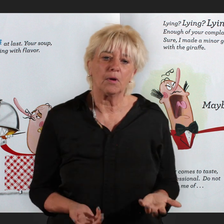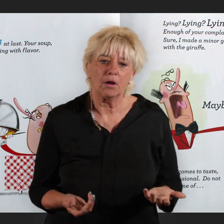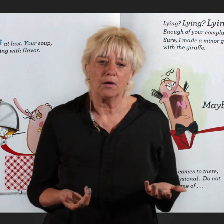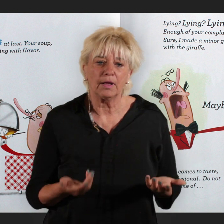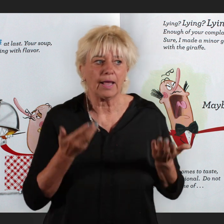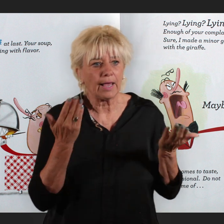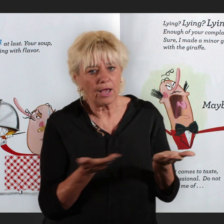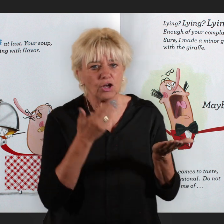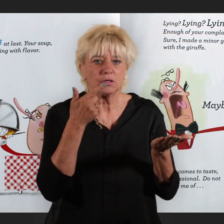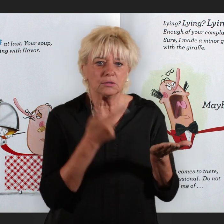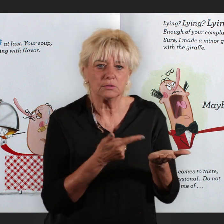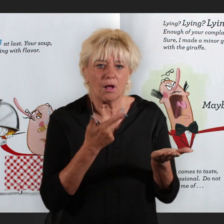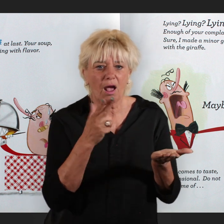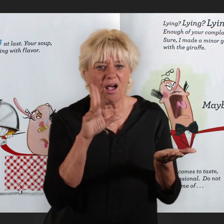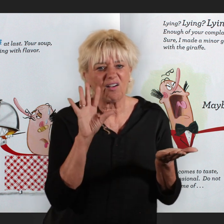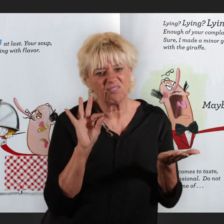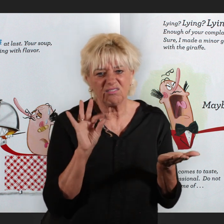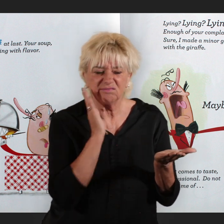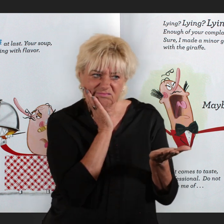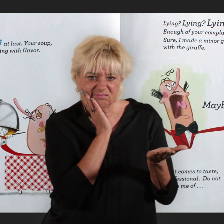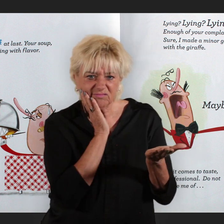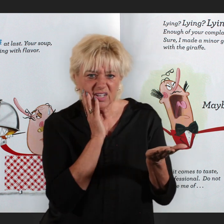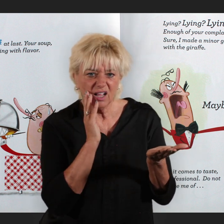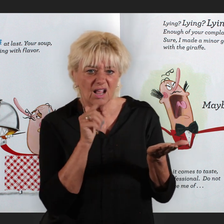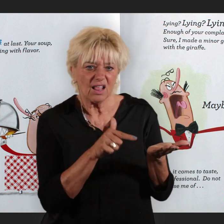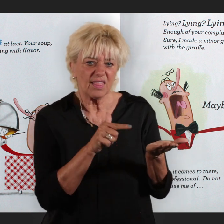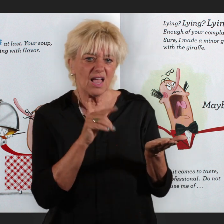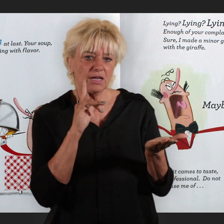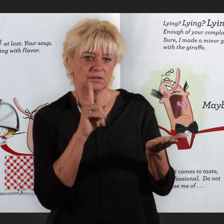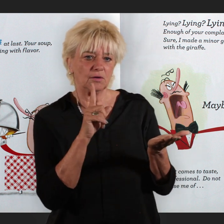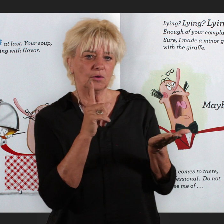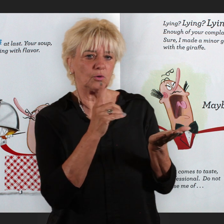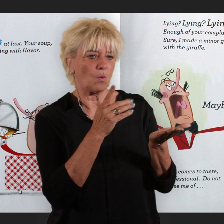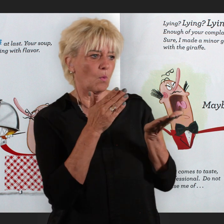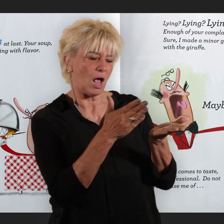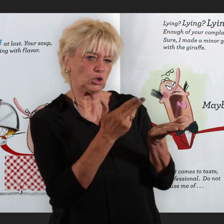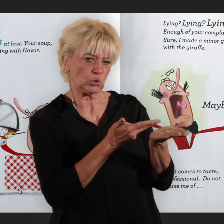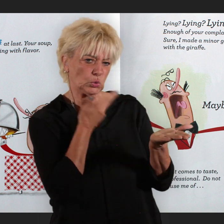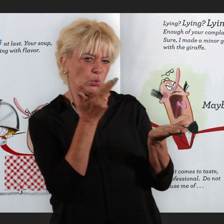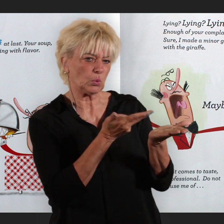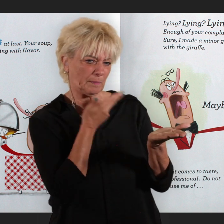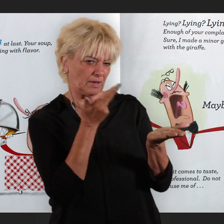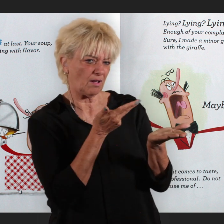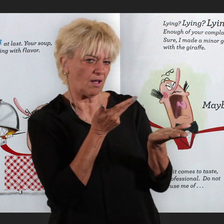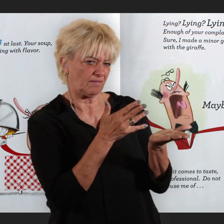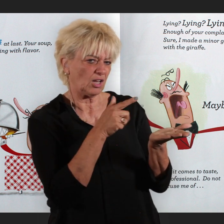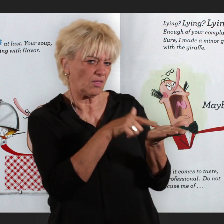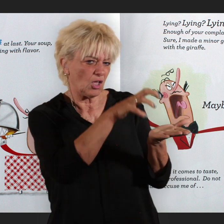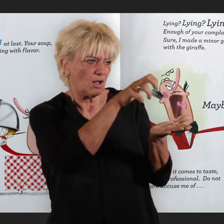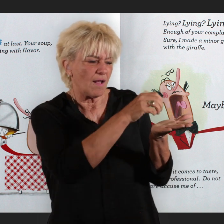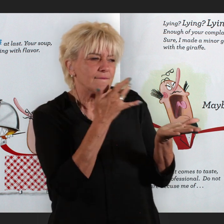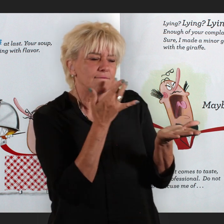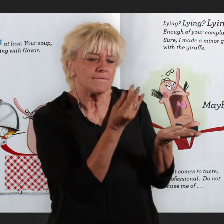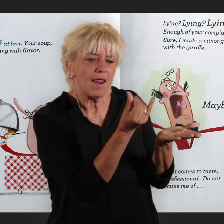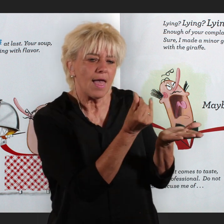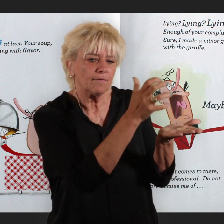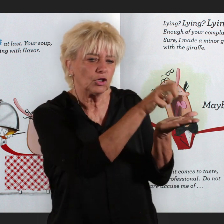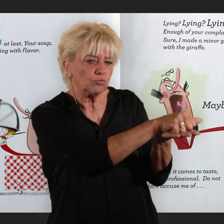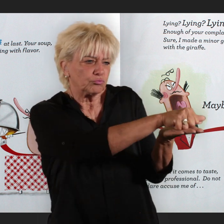Here HUFF, at last. Your soup, HUFF roaring with flavor.